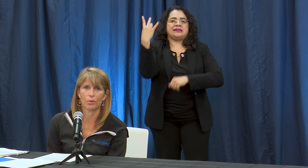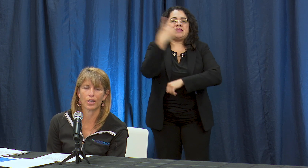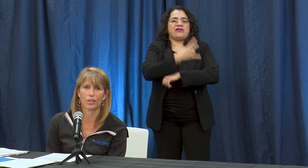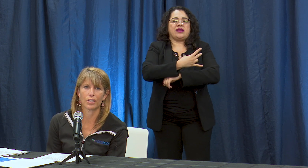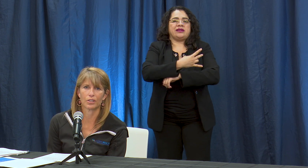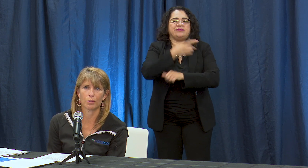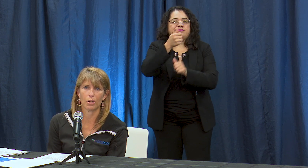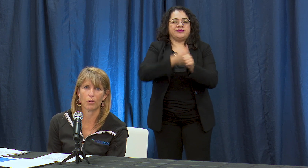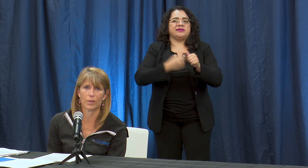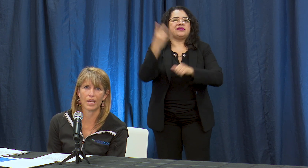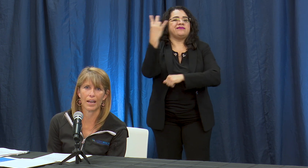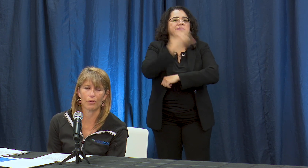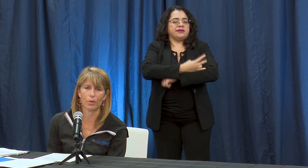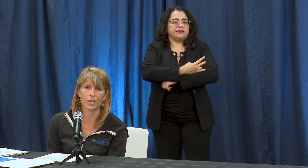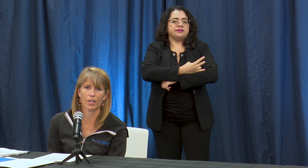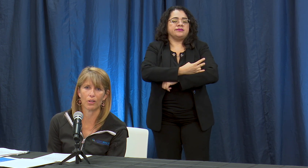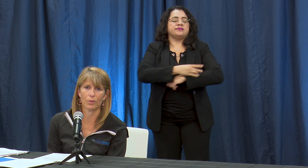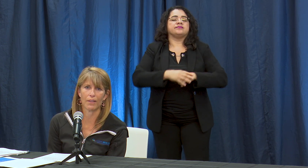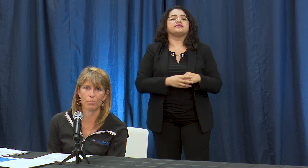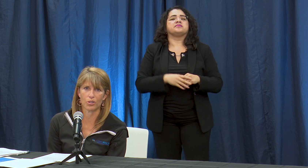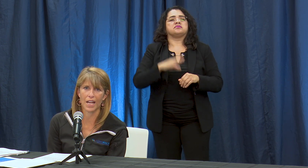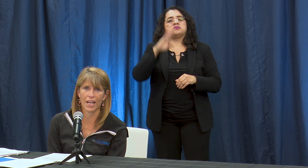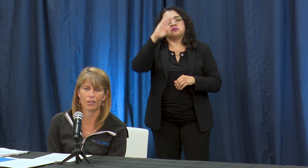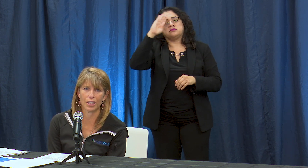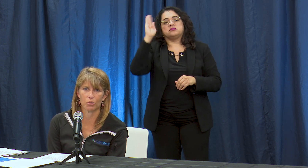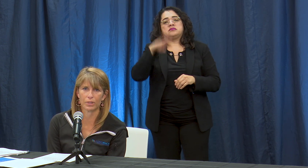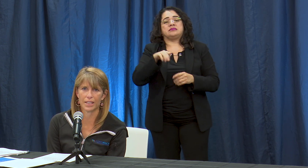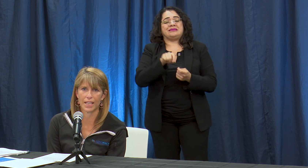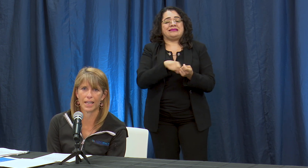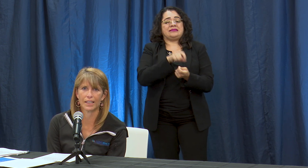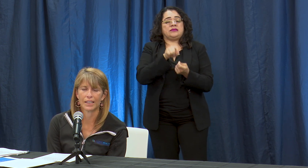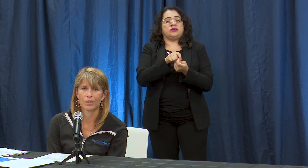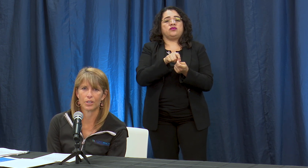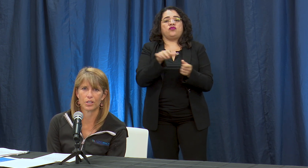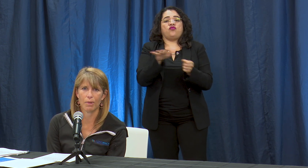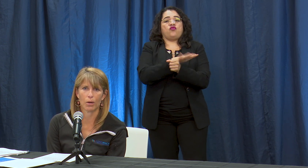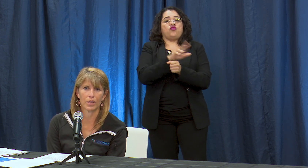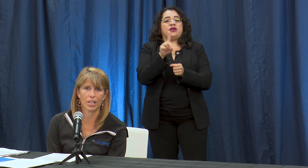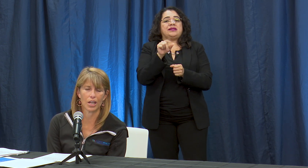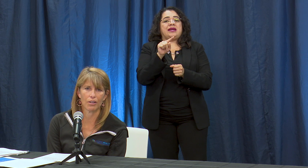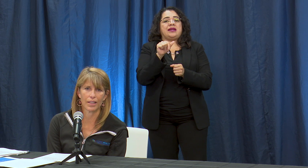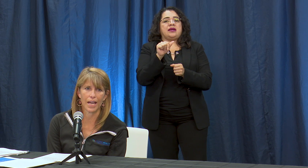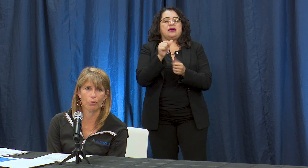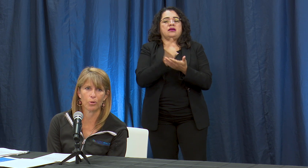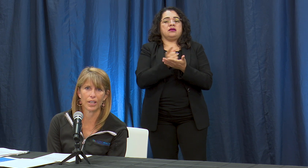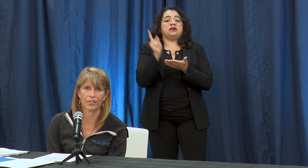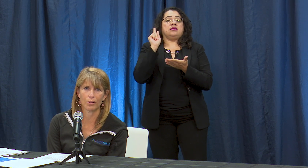we're going to the point where we know that we have the most accurate and complete data which is about a week ago and at that point it